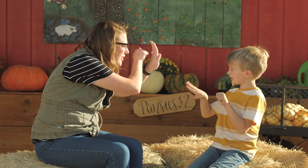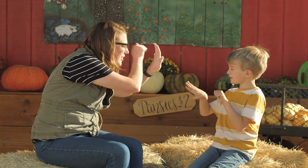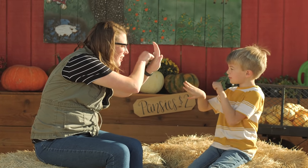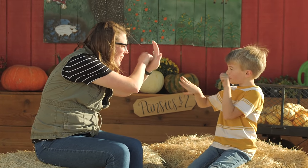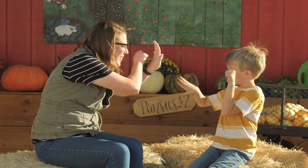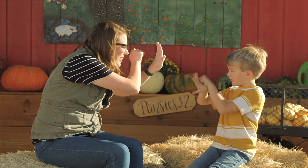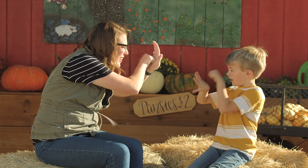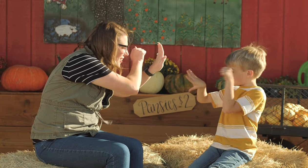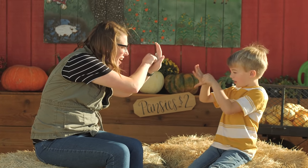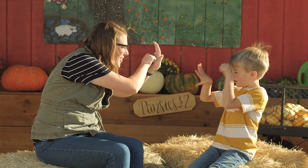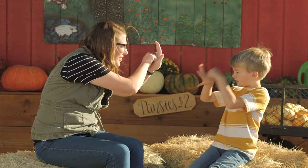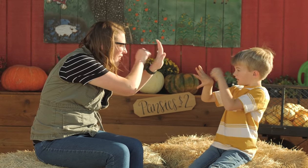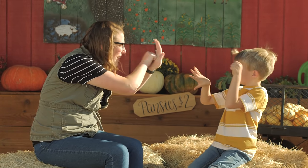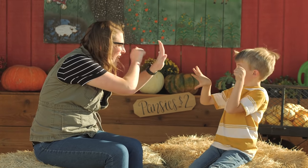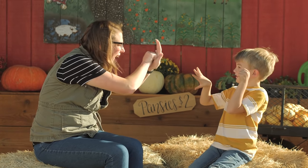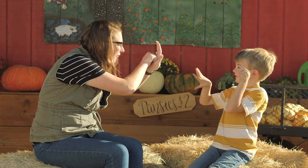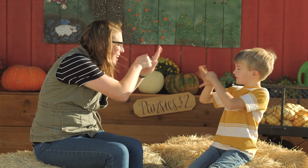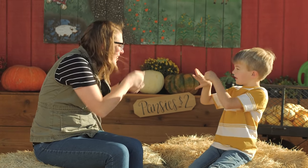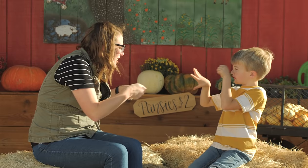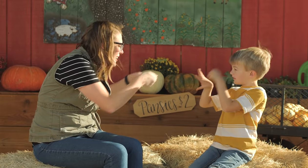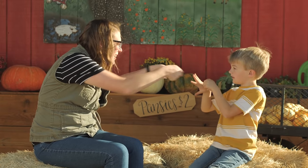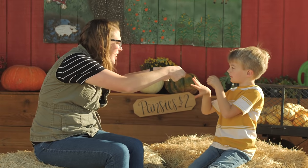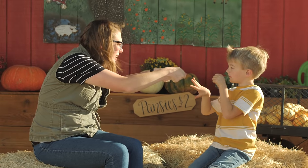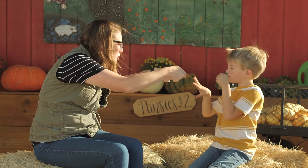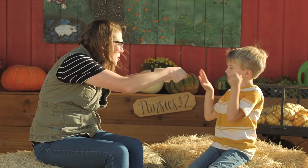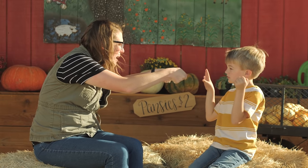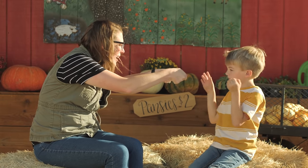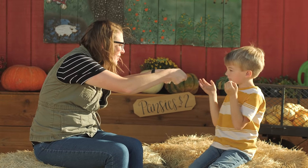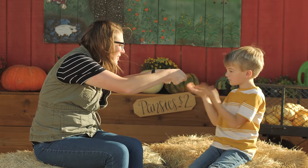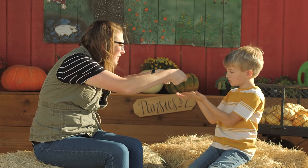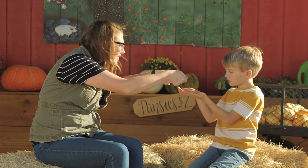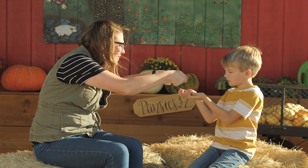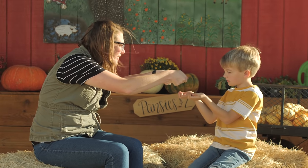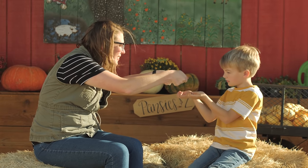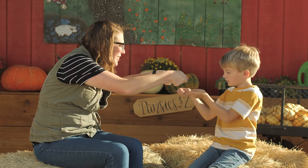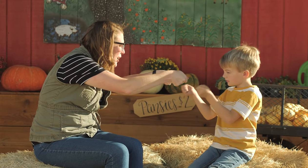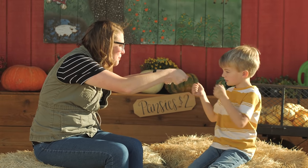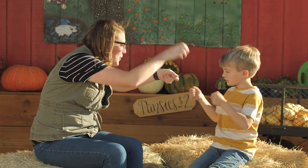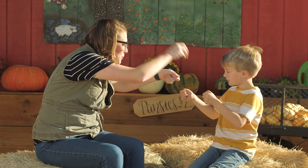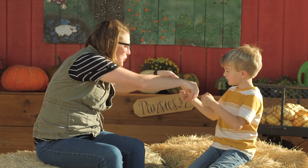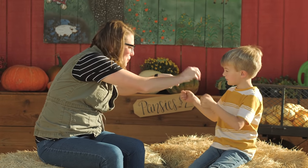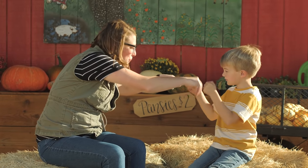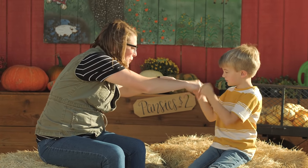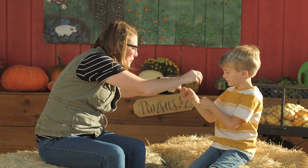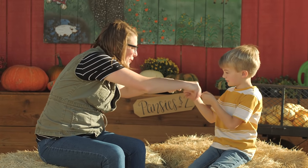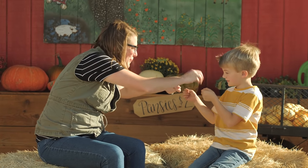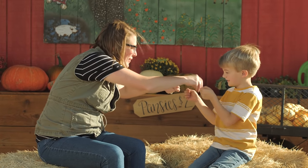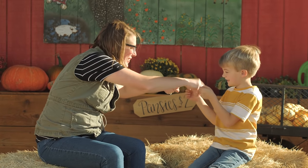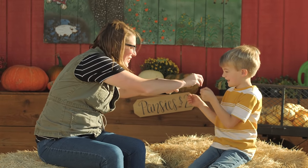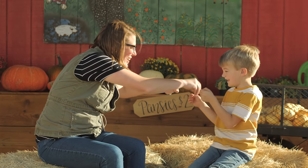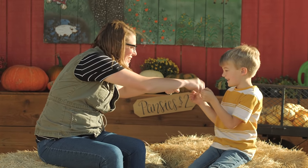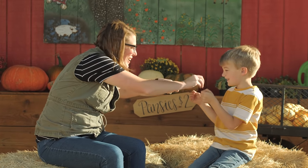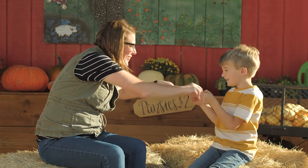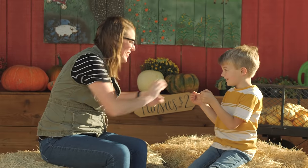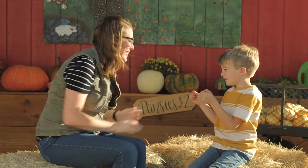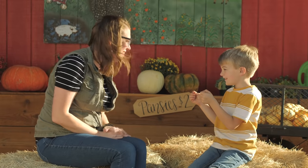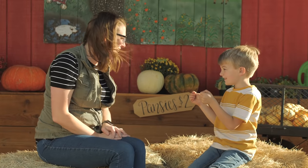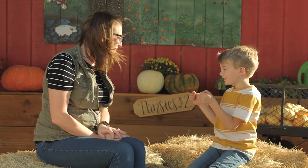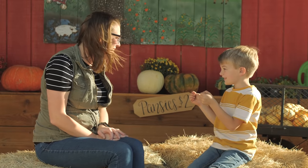That's cool knock, knock and then give him the bag. Yep, there you go, there's the candy.